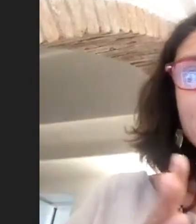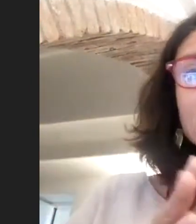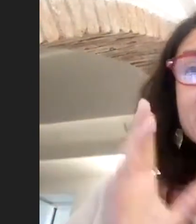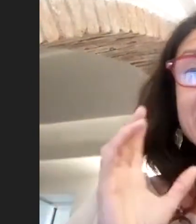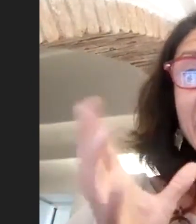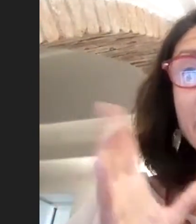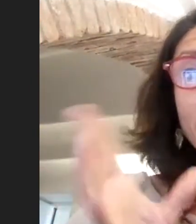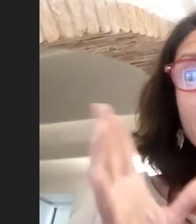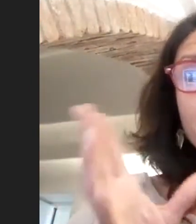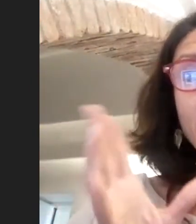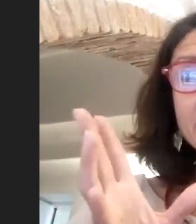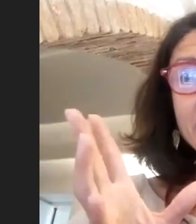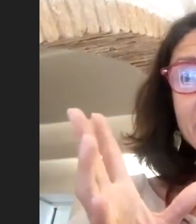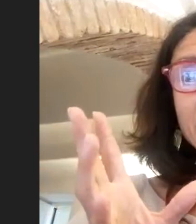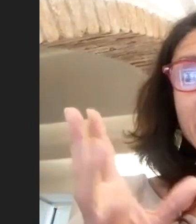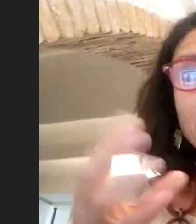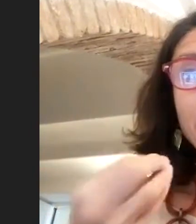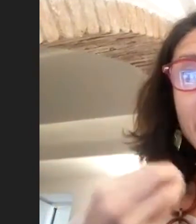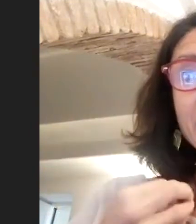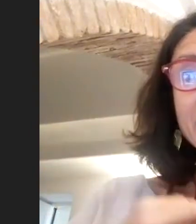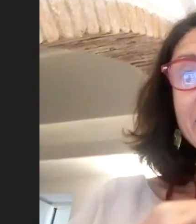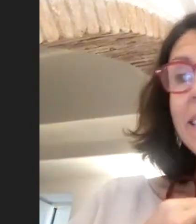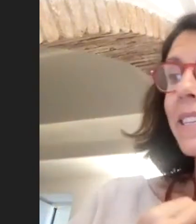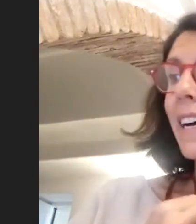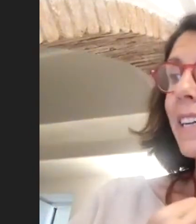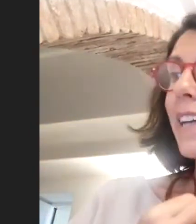because they were the one that were in this kind